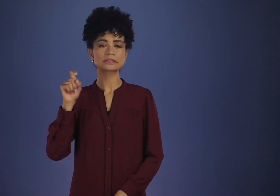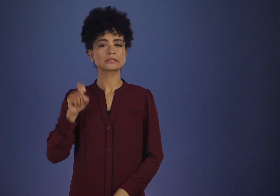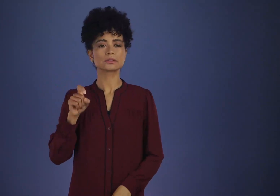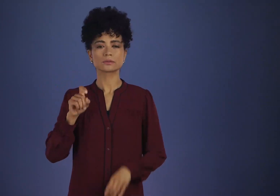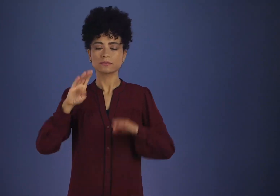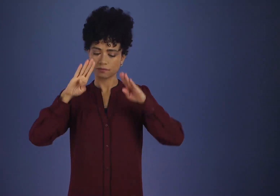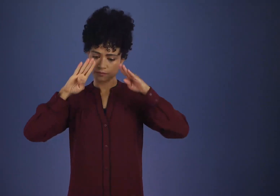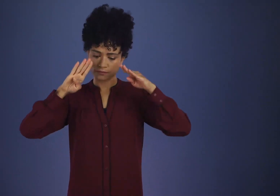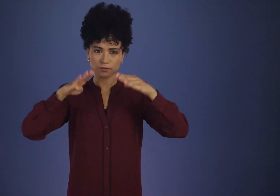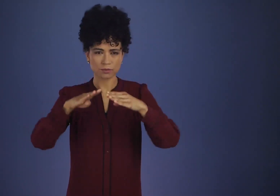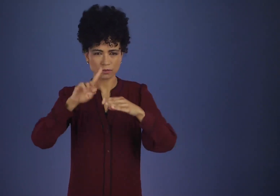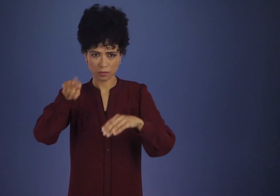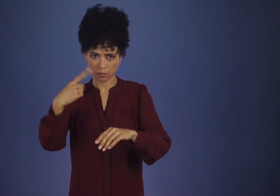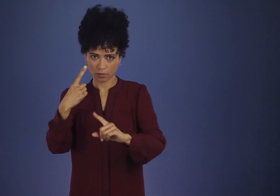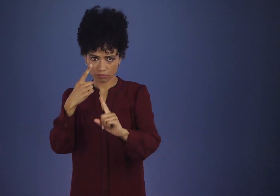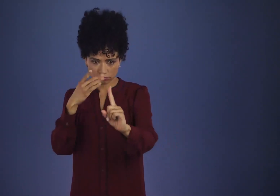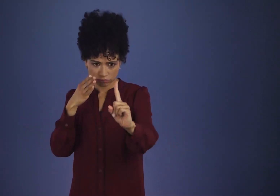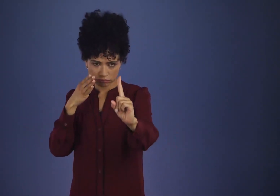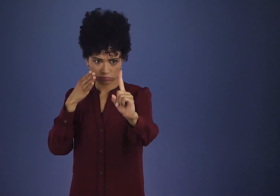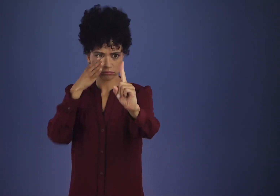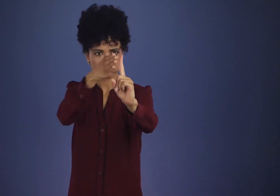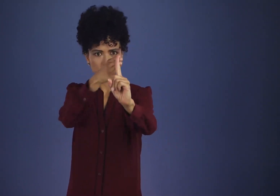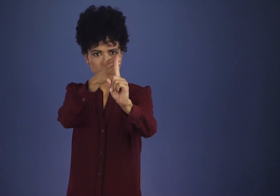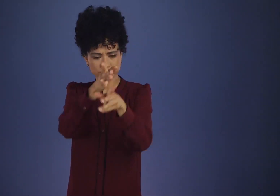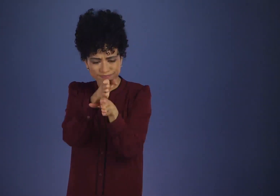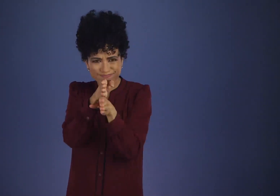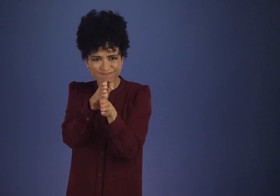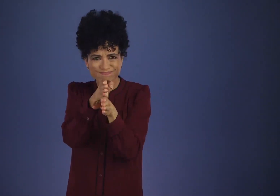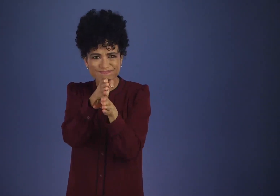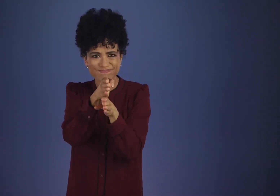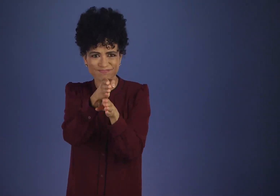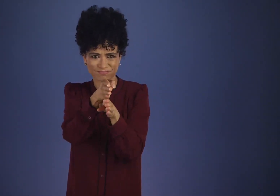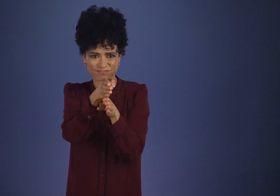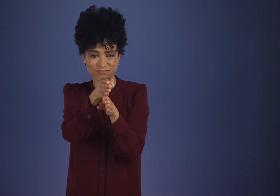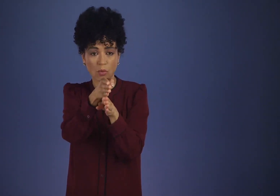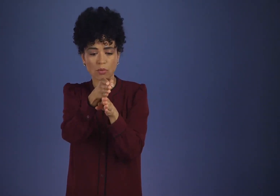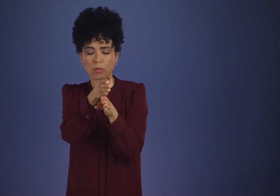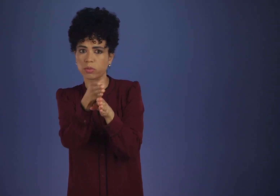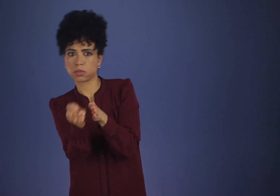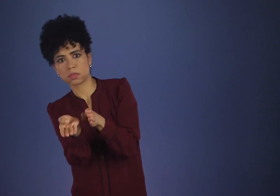The A.A. group would have to stick to its course or be hopelessly lost.